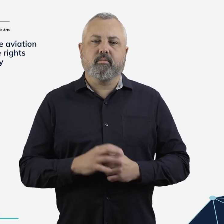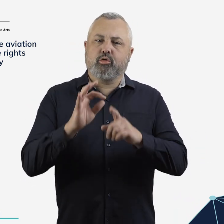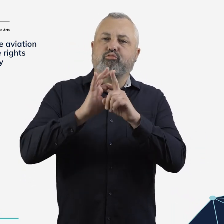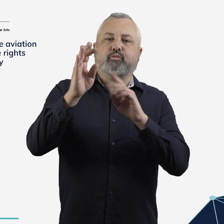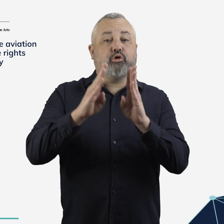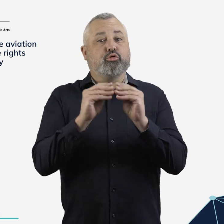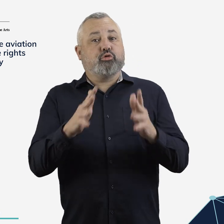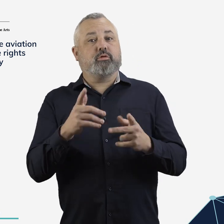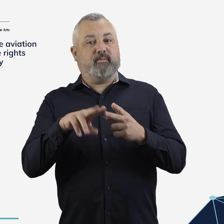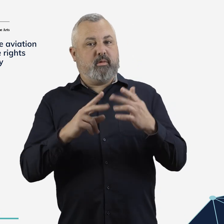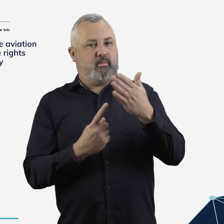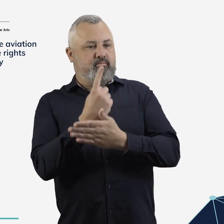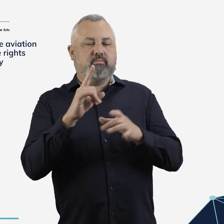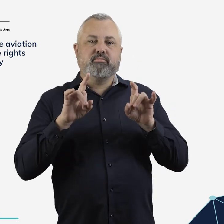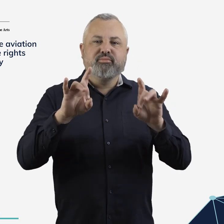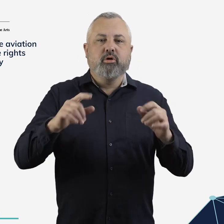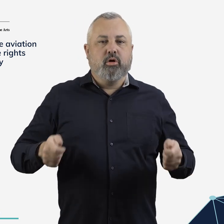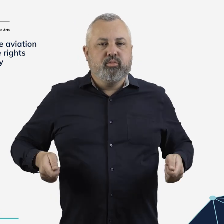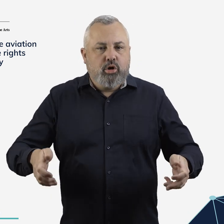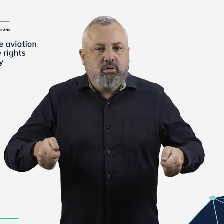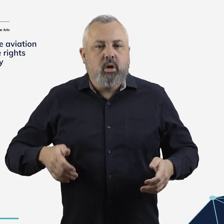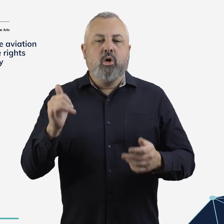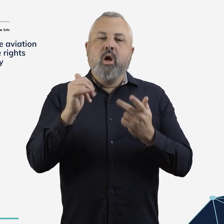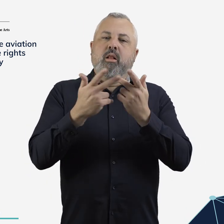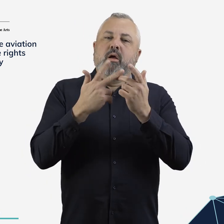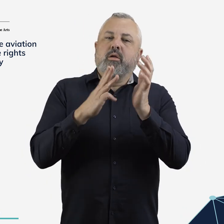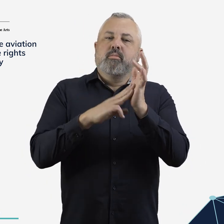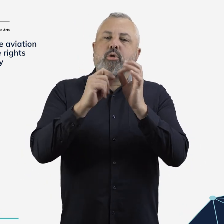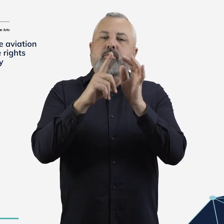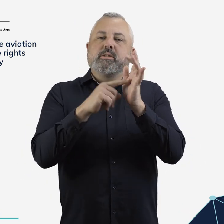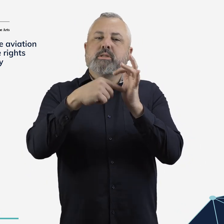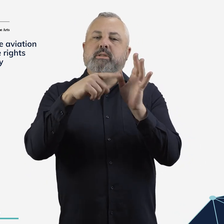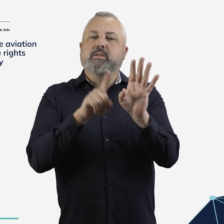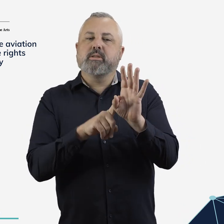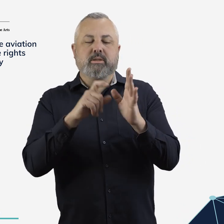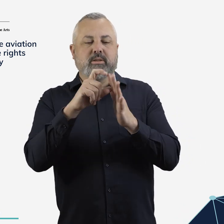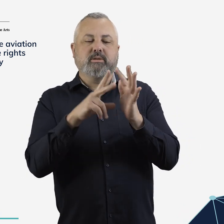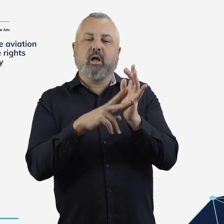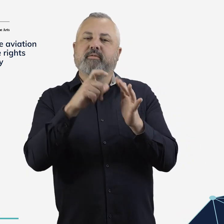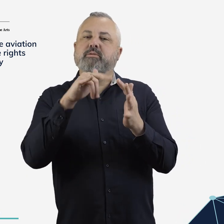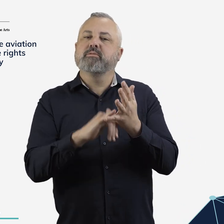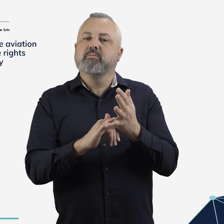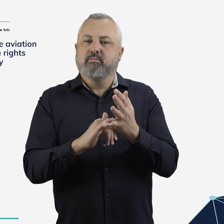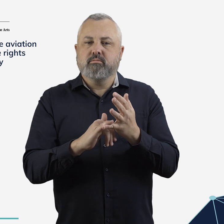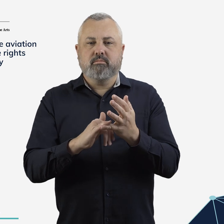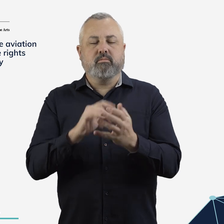Improve remedies for damage to wheelchairs and other mobility devices.